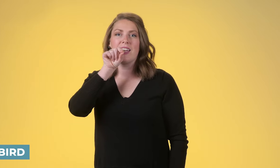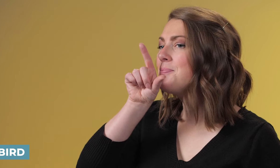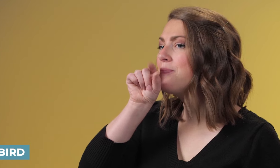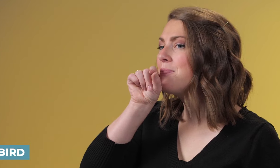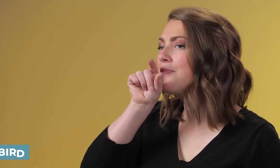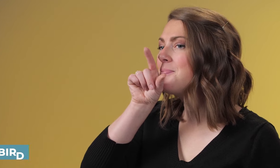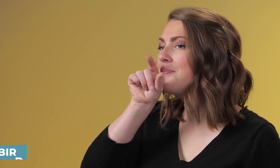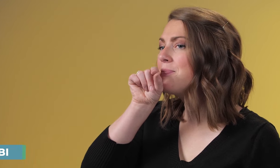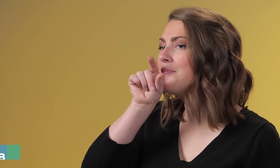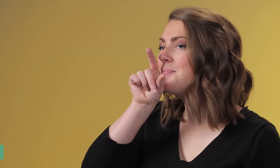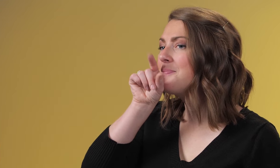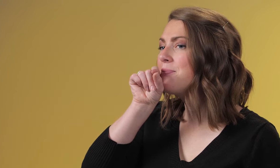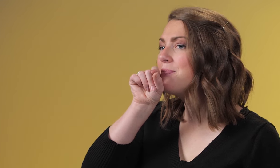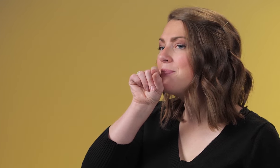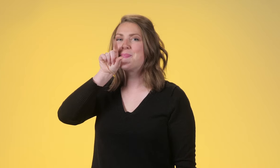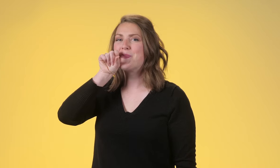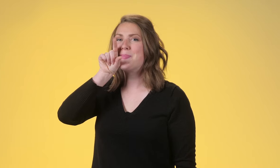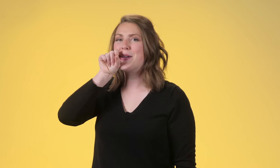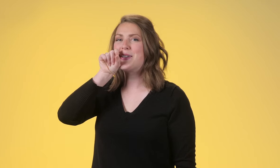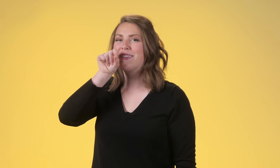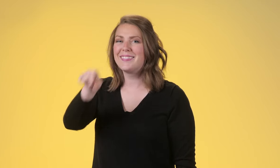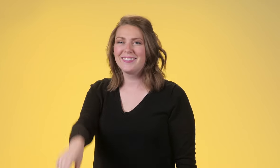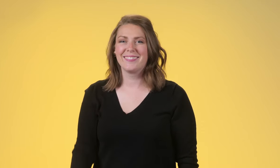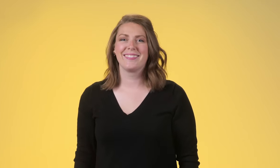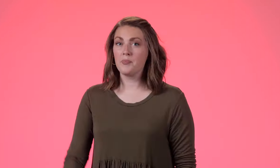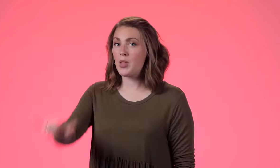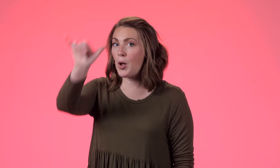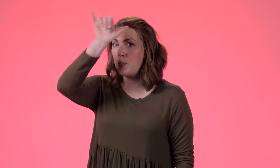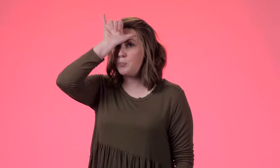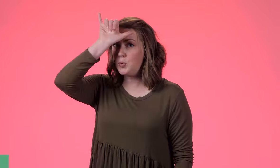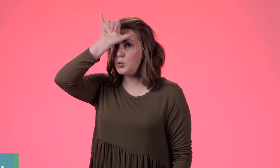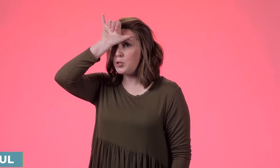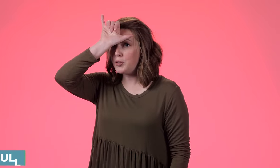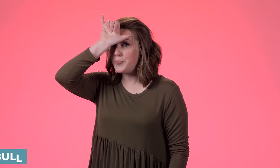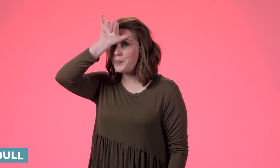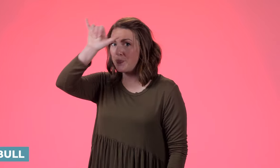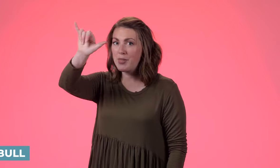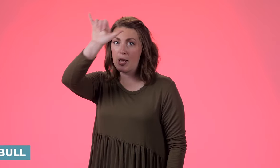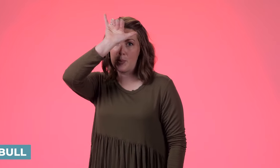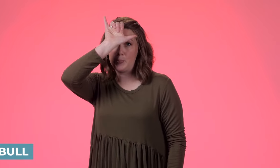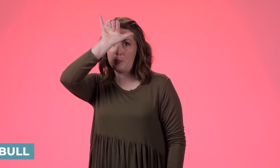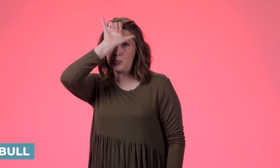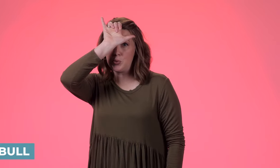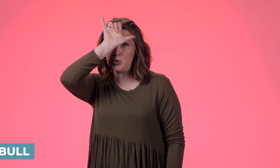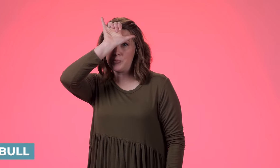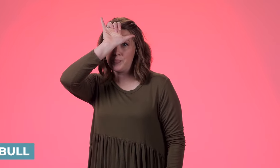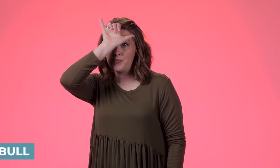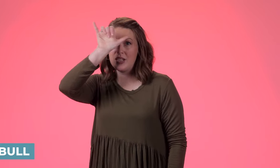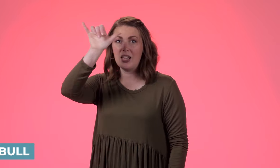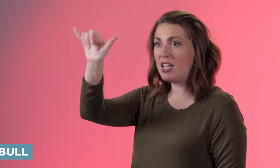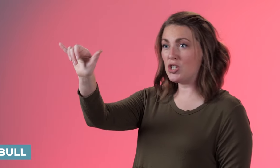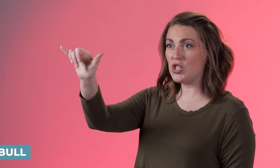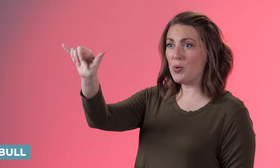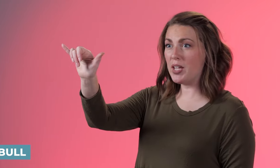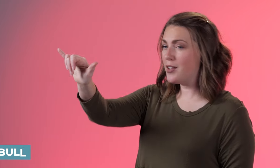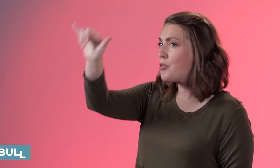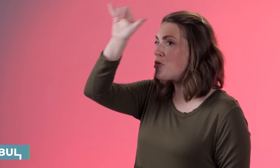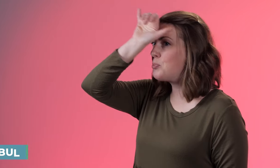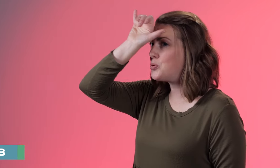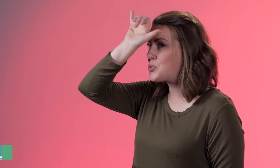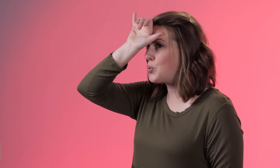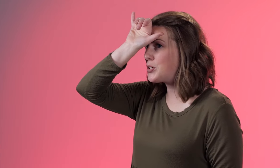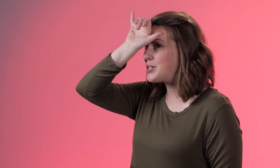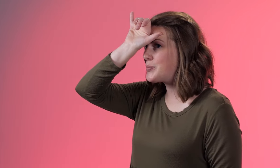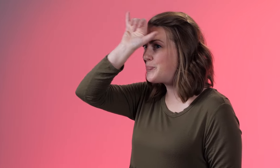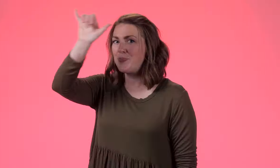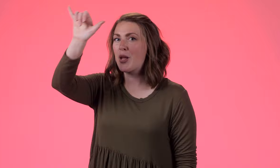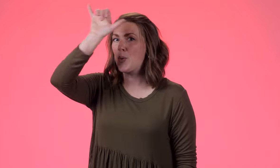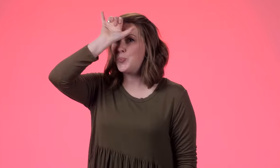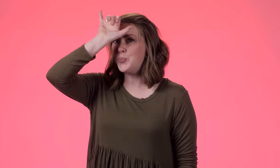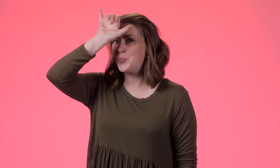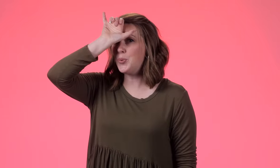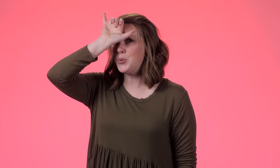it's just like the beak of a bird 'bird.' 'Bull, bull', it's showing the bull's horns 'bull.'